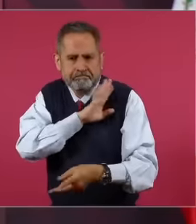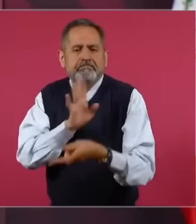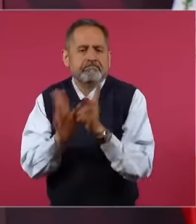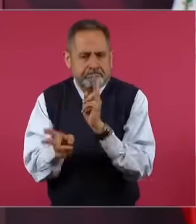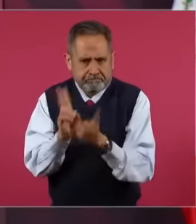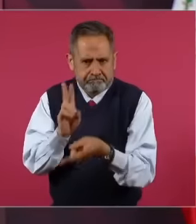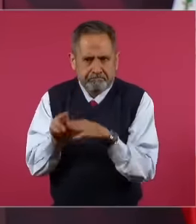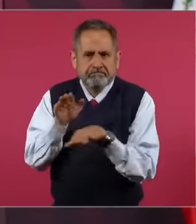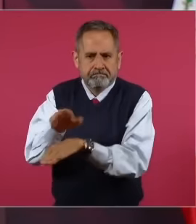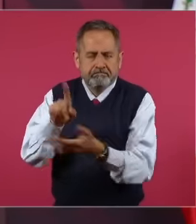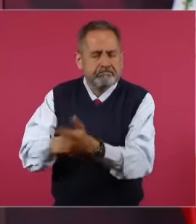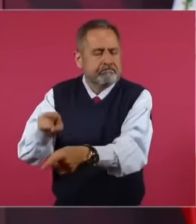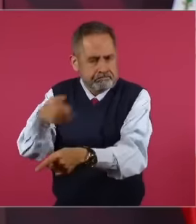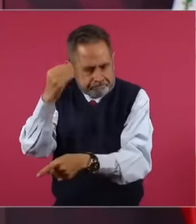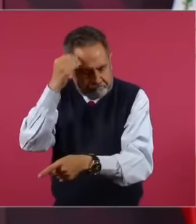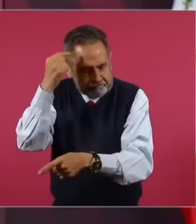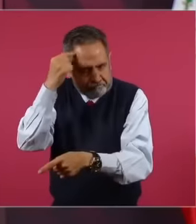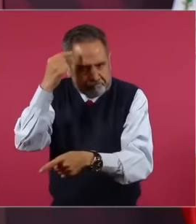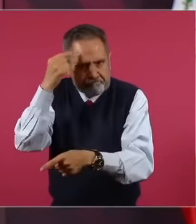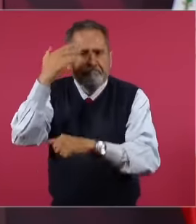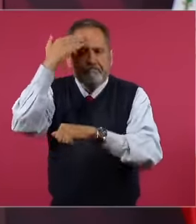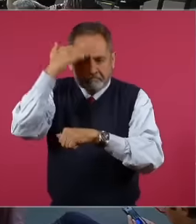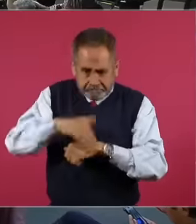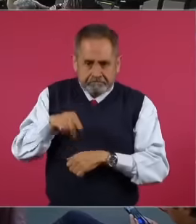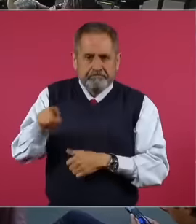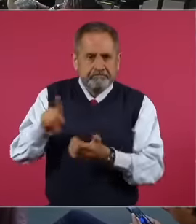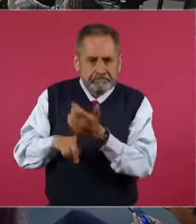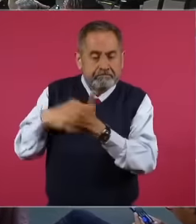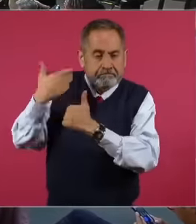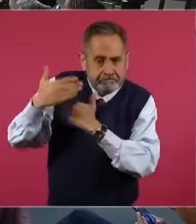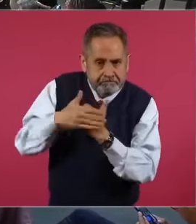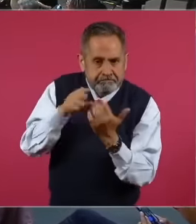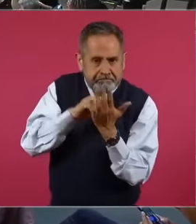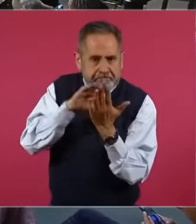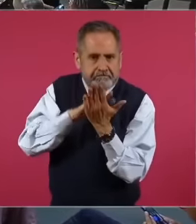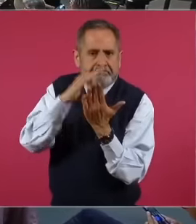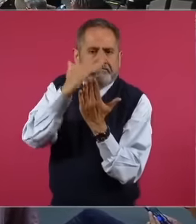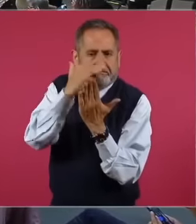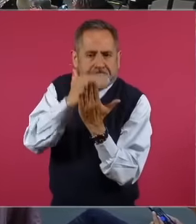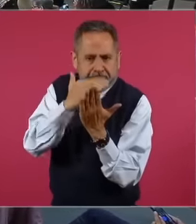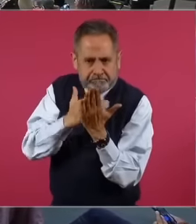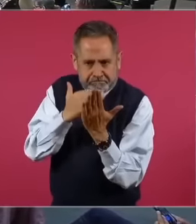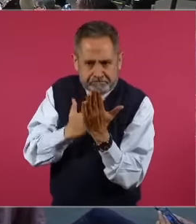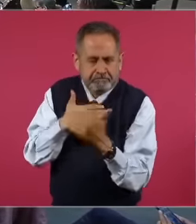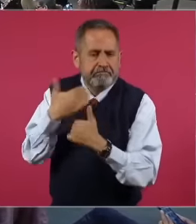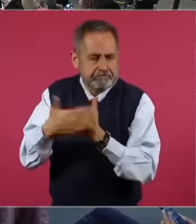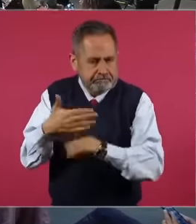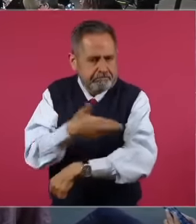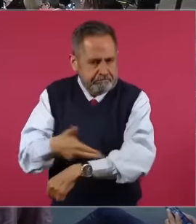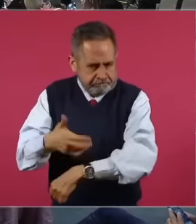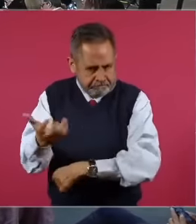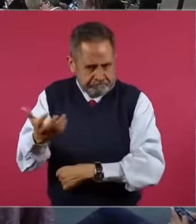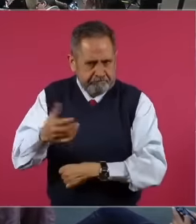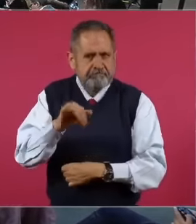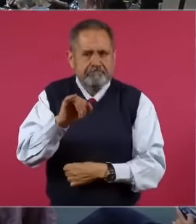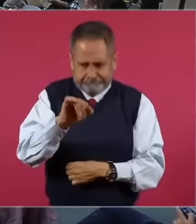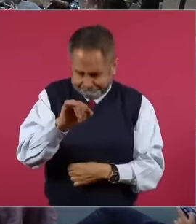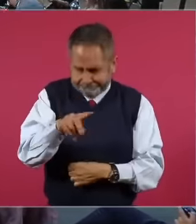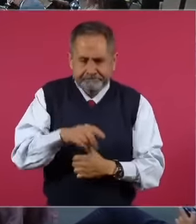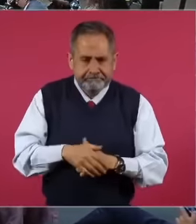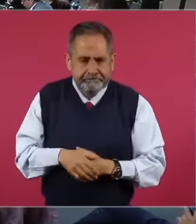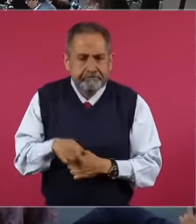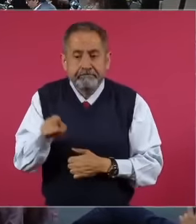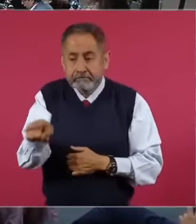has it on her agenda and even studies have already been done, and